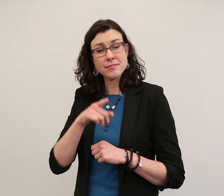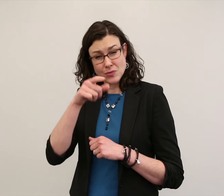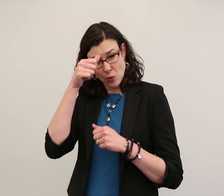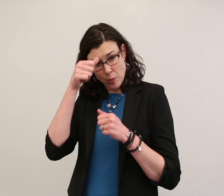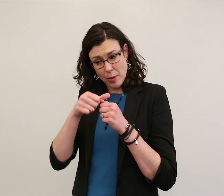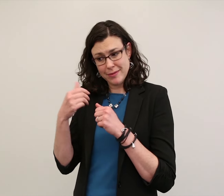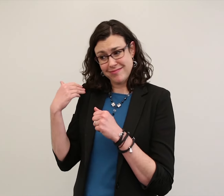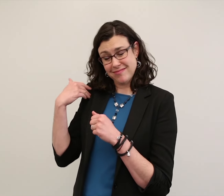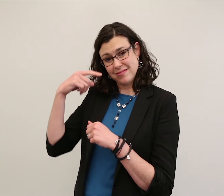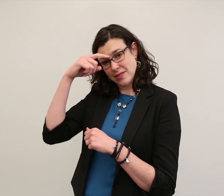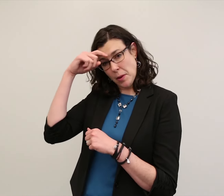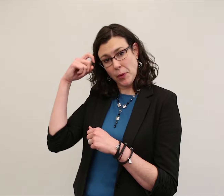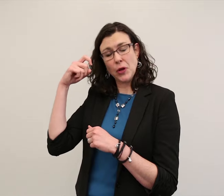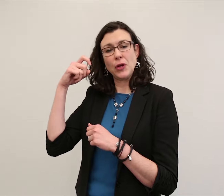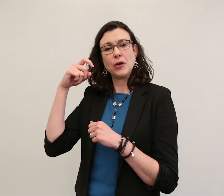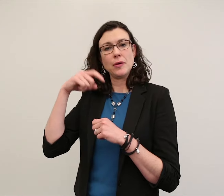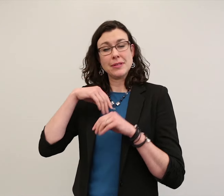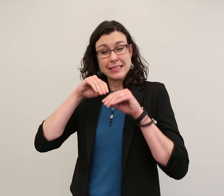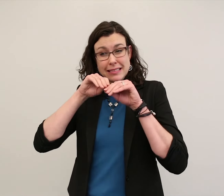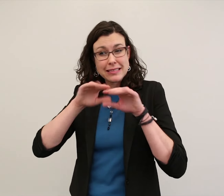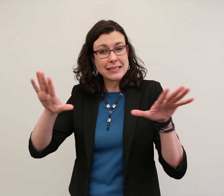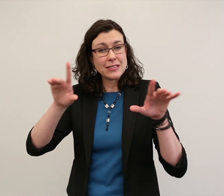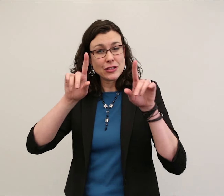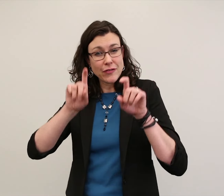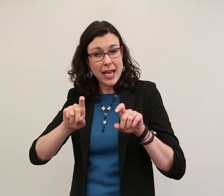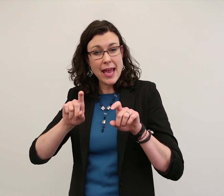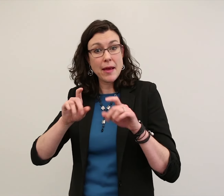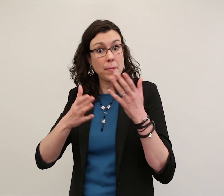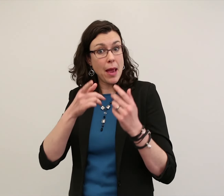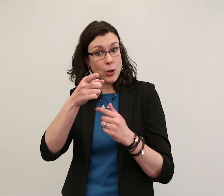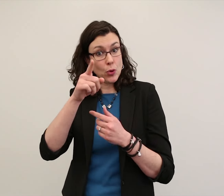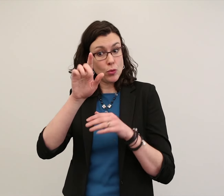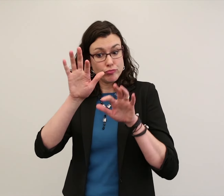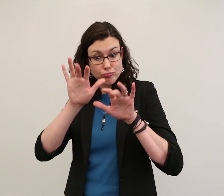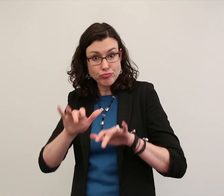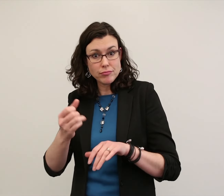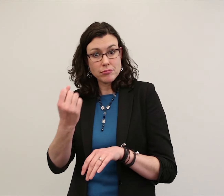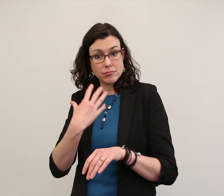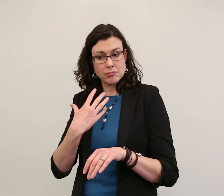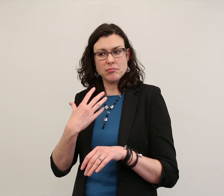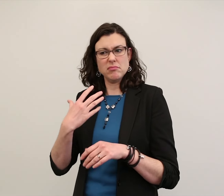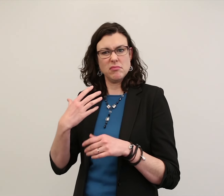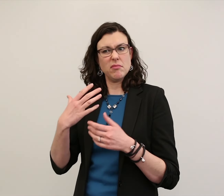You may remember last summer we distributed a survey. You’ve probably filled it out.